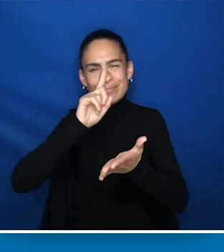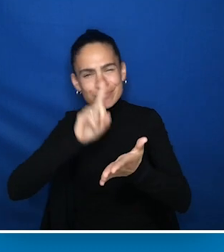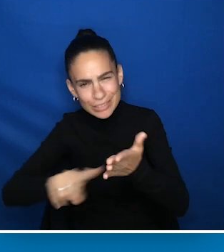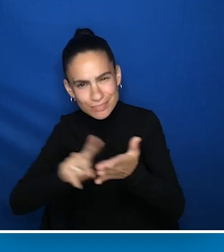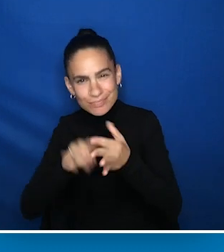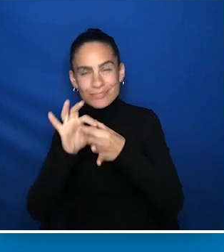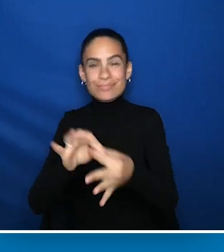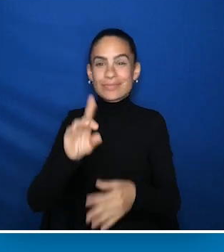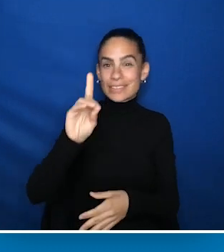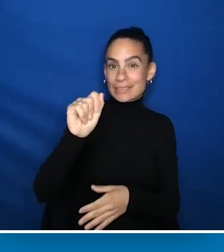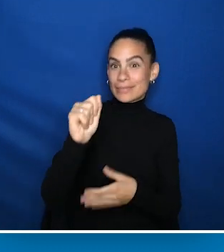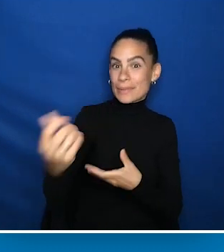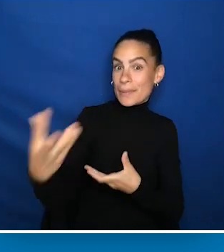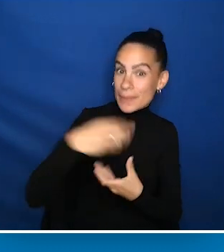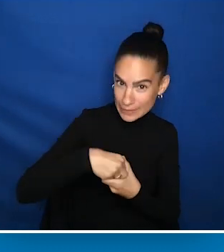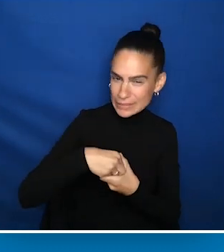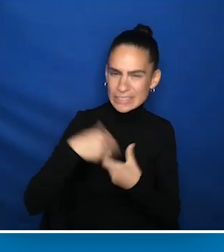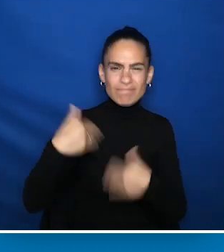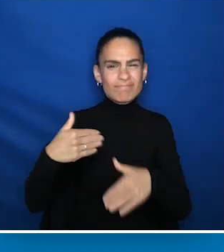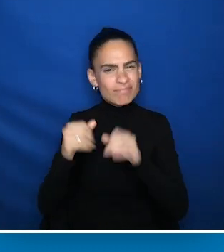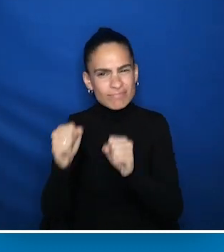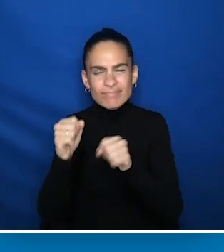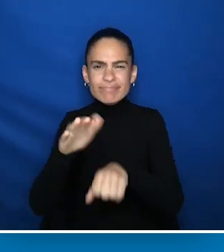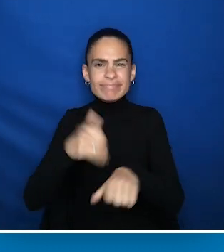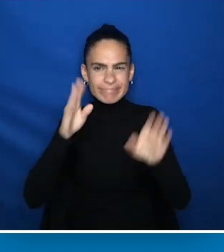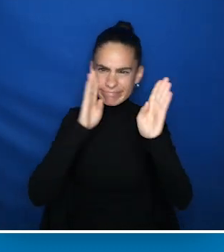and the strong voice that you've brought to PCORI have been invaluable as we've